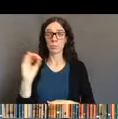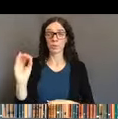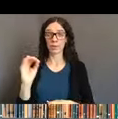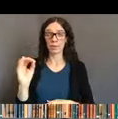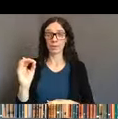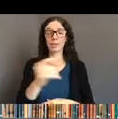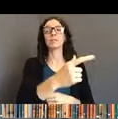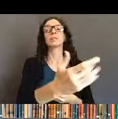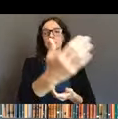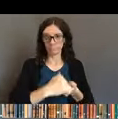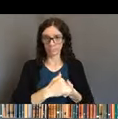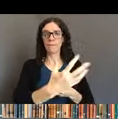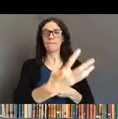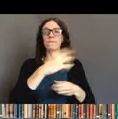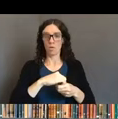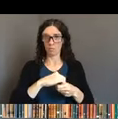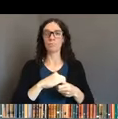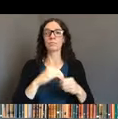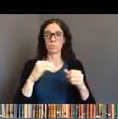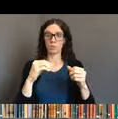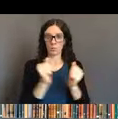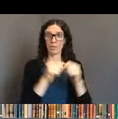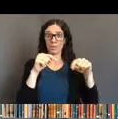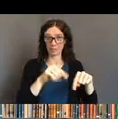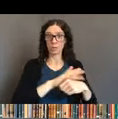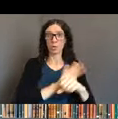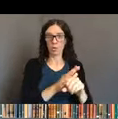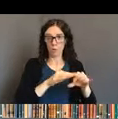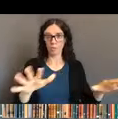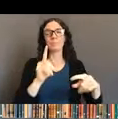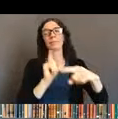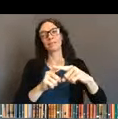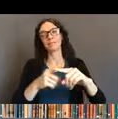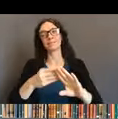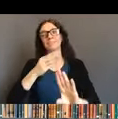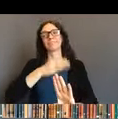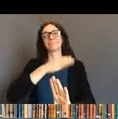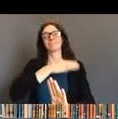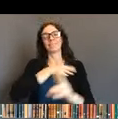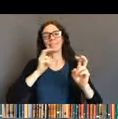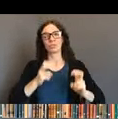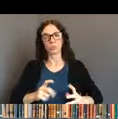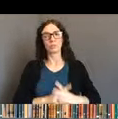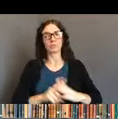on this issue and many, many other issues over the years. They've been doing great work in the COVID-19 effort